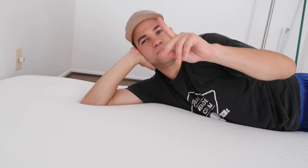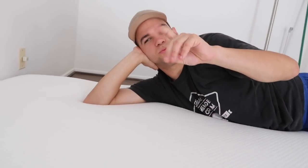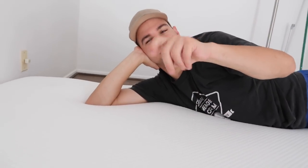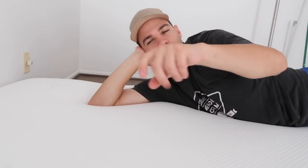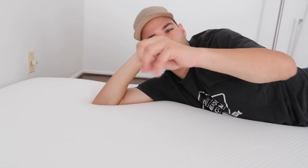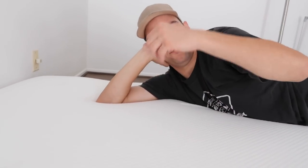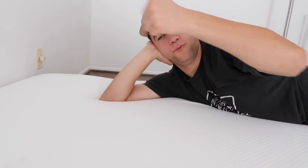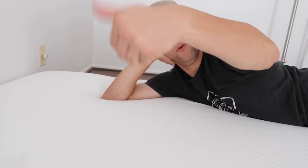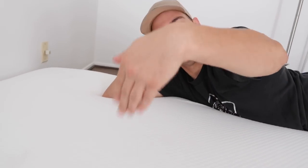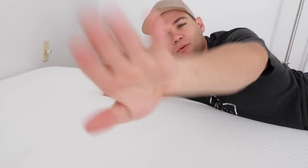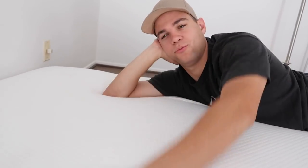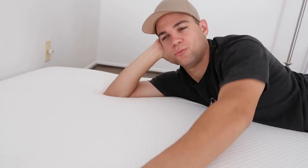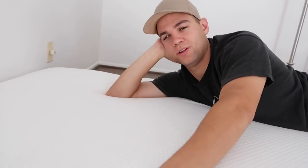R: dude you're so far away